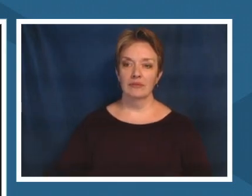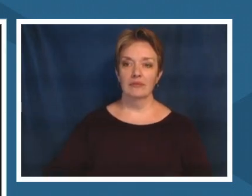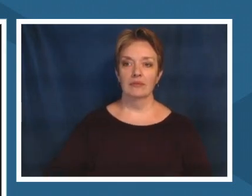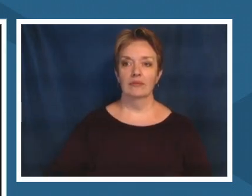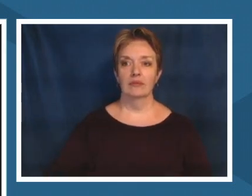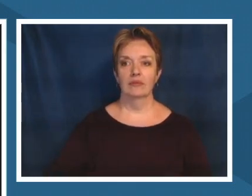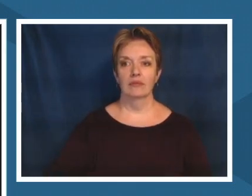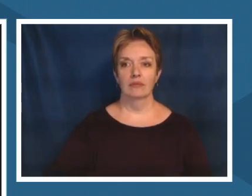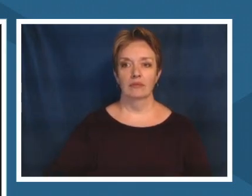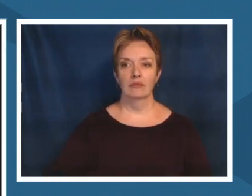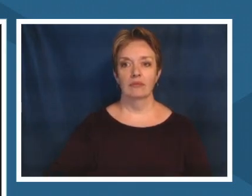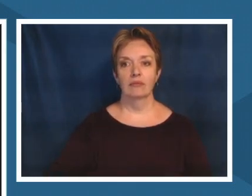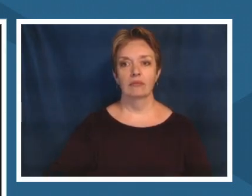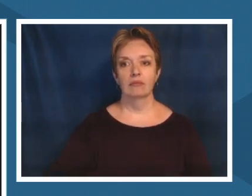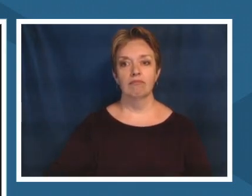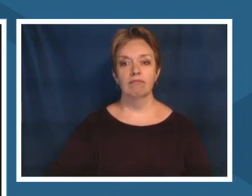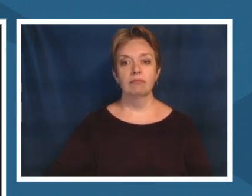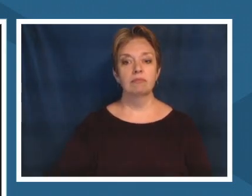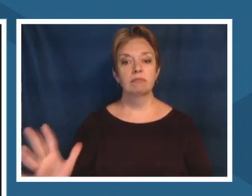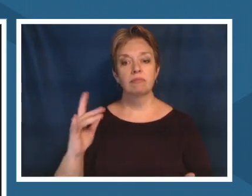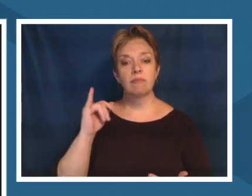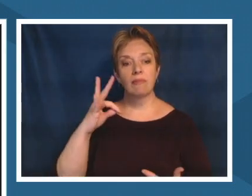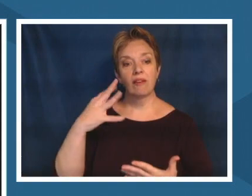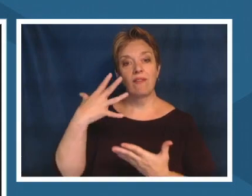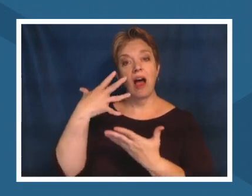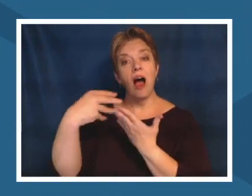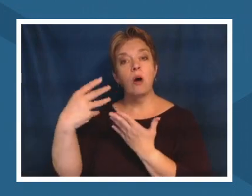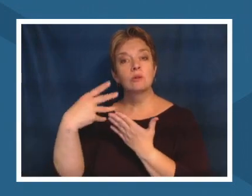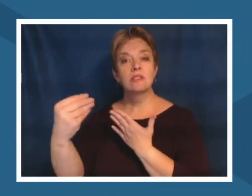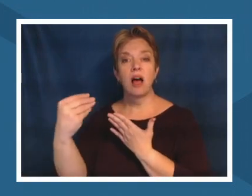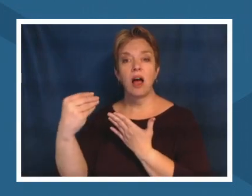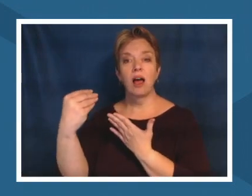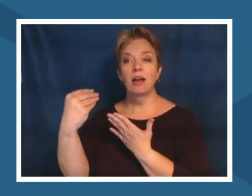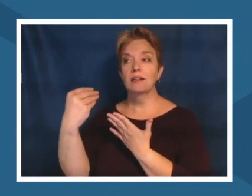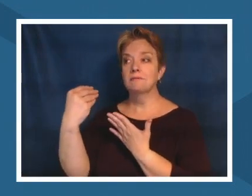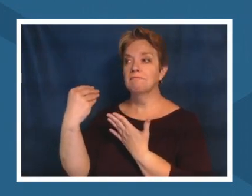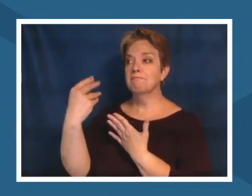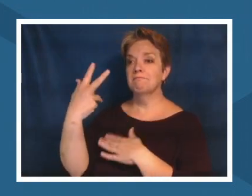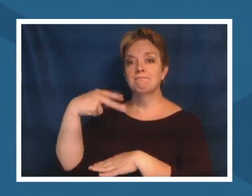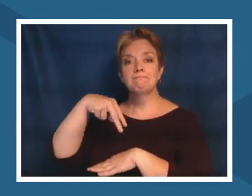environments that are untouched or